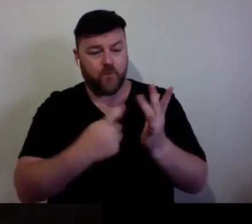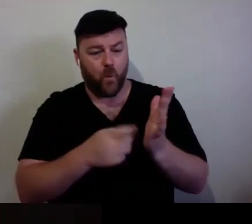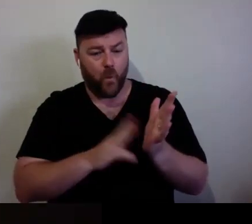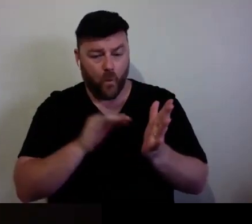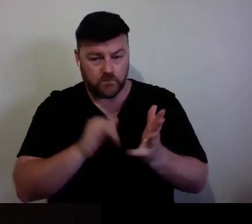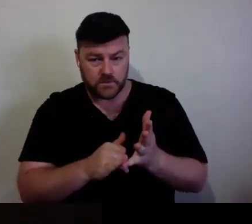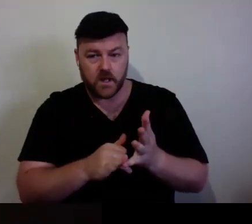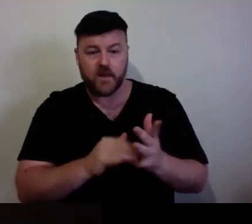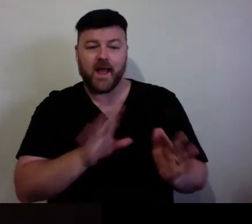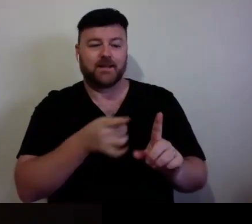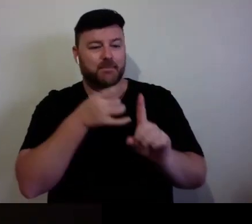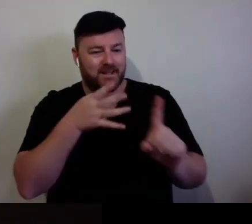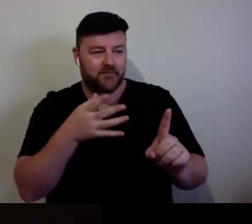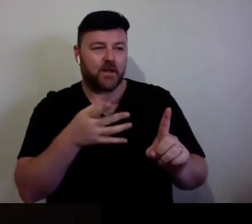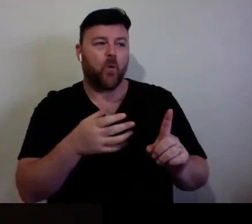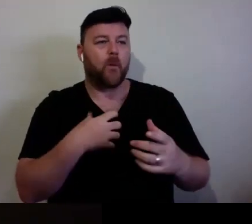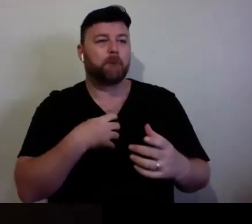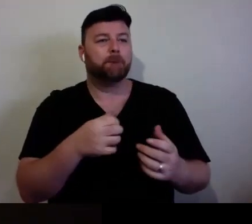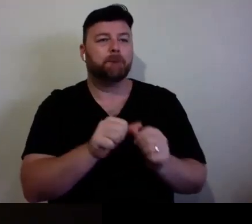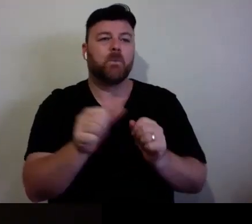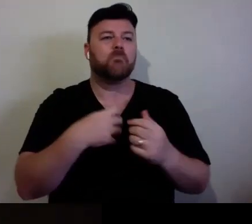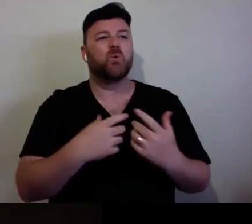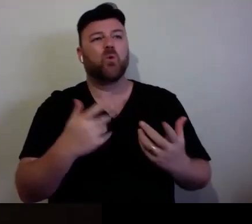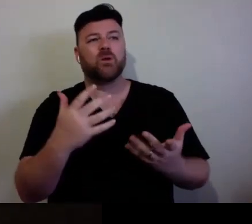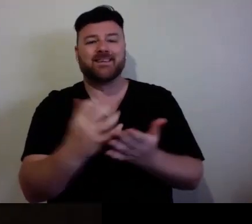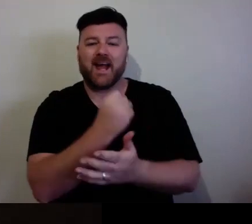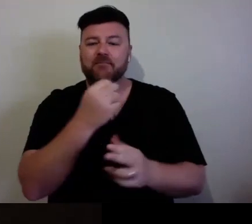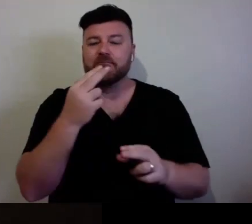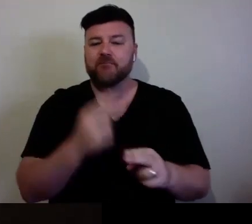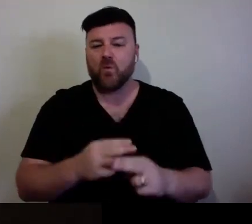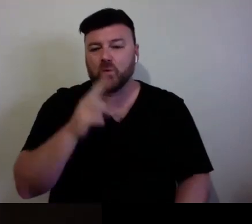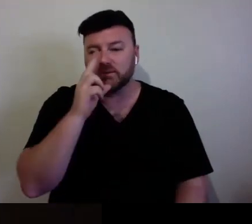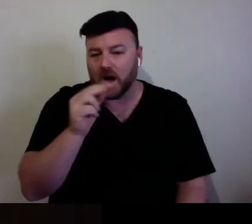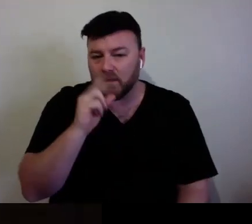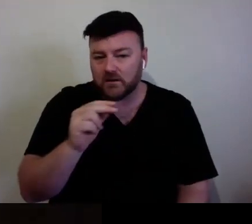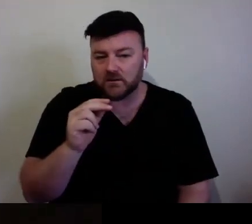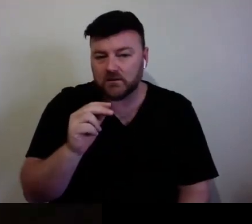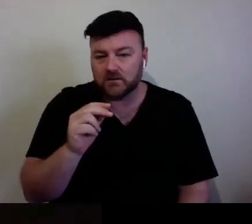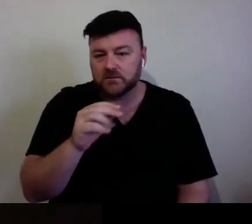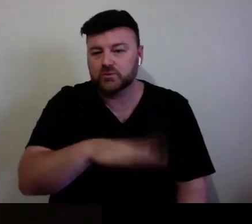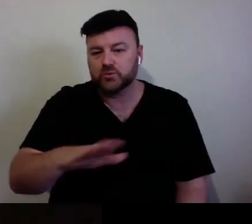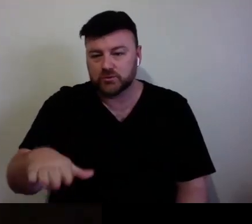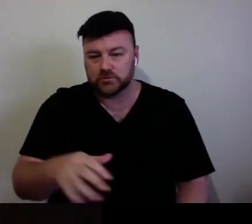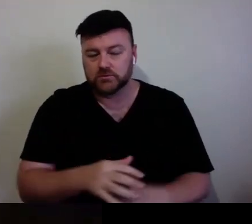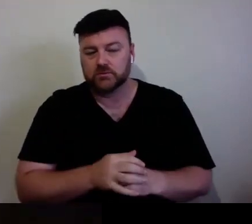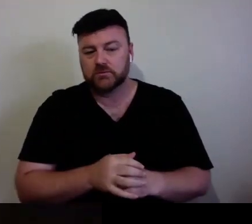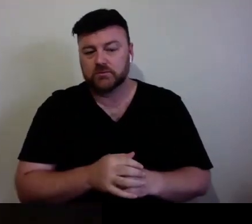audience or children, particularly around" - I take it around let's arunning workshops or even distributing art?